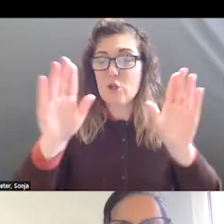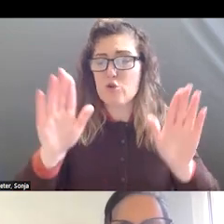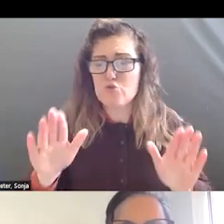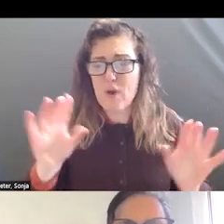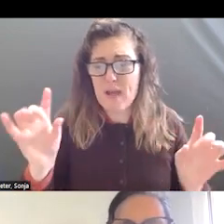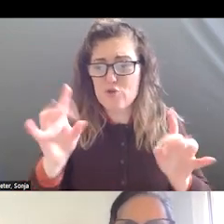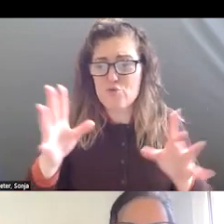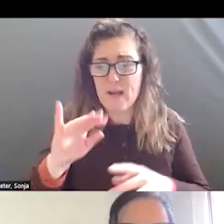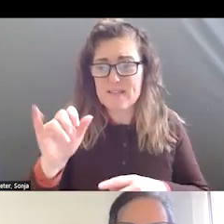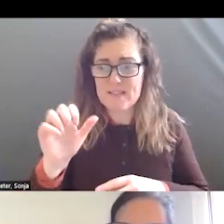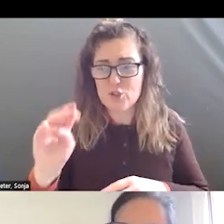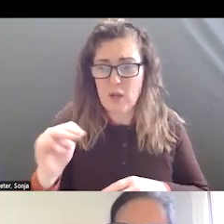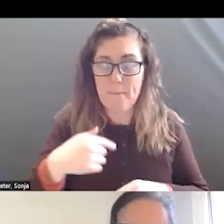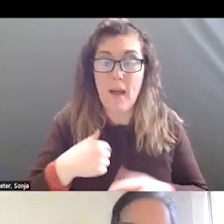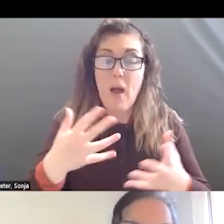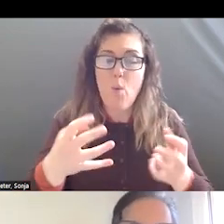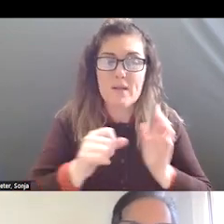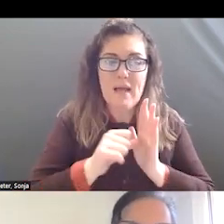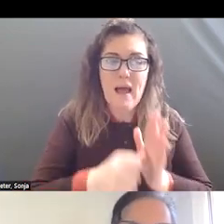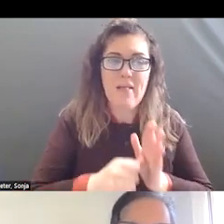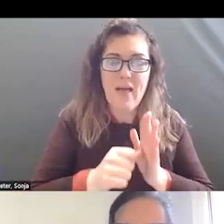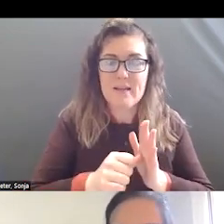WANT TO HIGHLIGHT THE LENDING HANDS PAPER THAT WAS WRITTEN BY